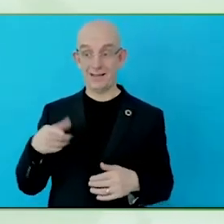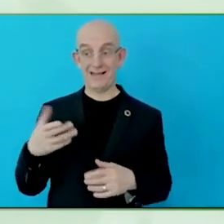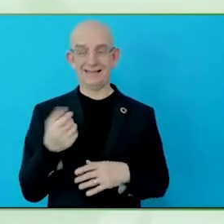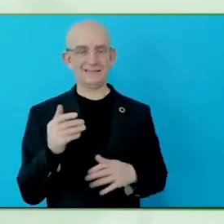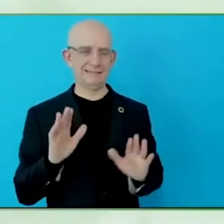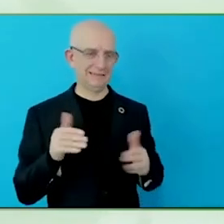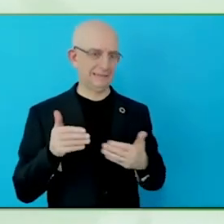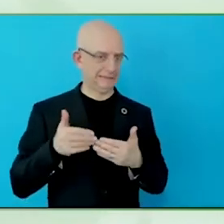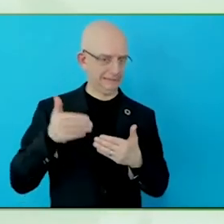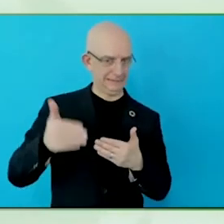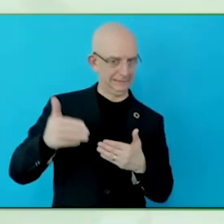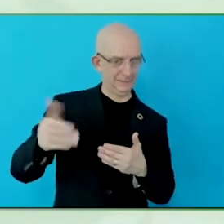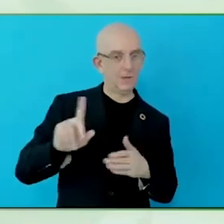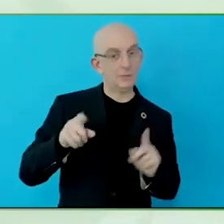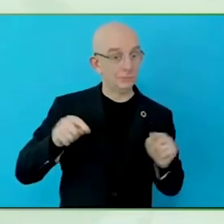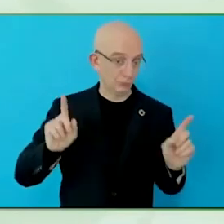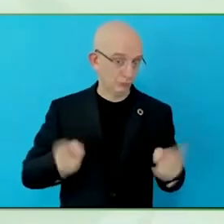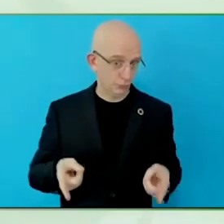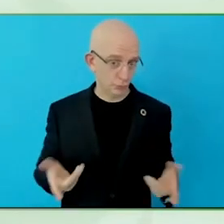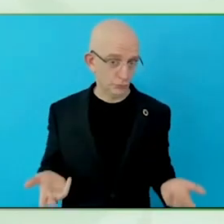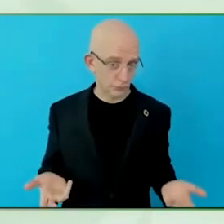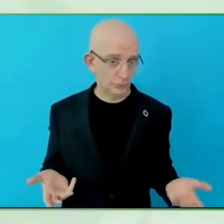Great. Thank you very much indeed. Over to you, Monica.